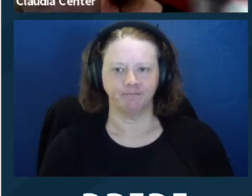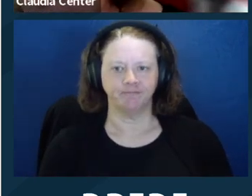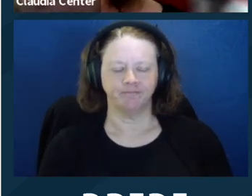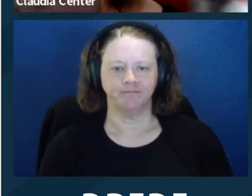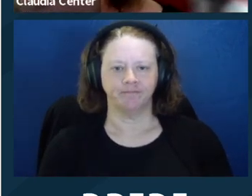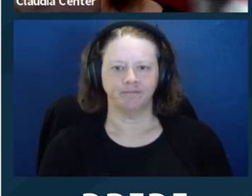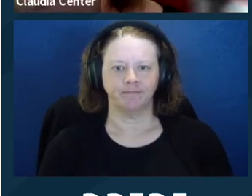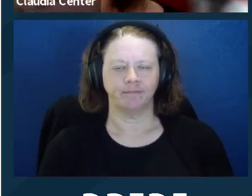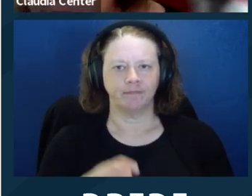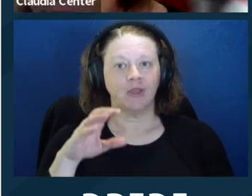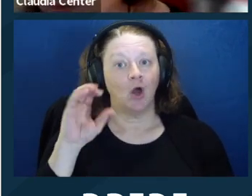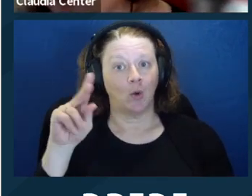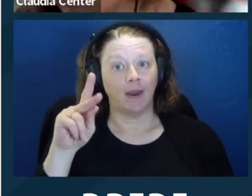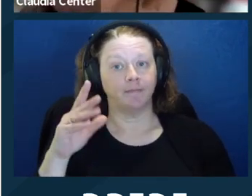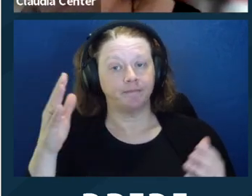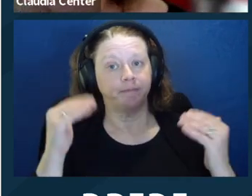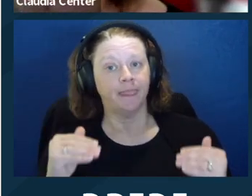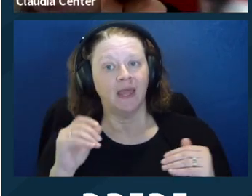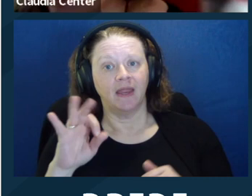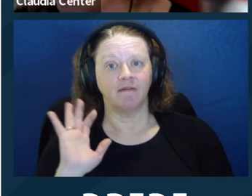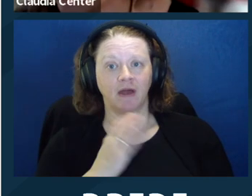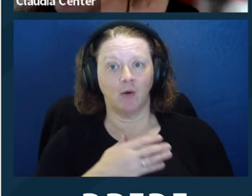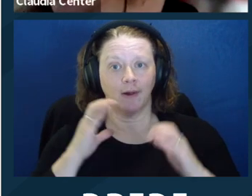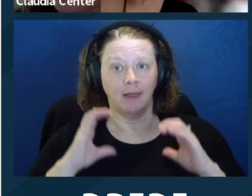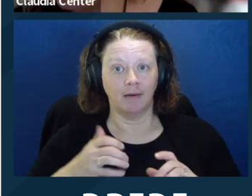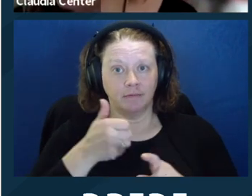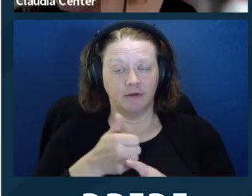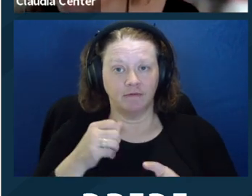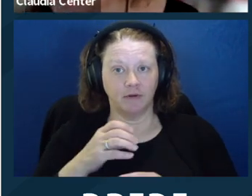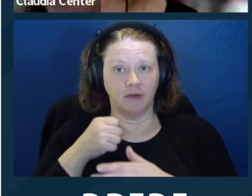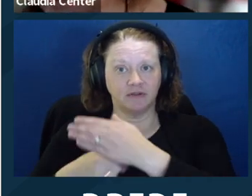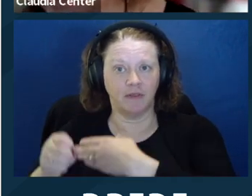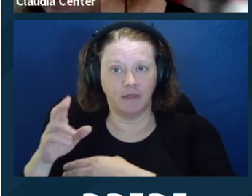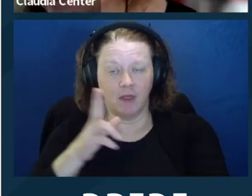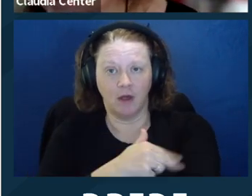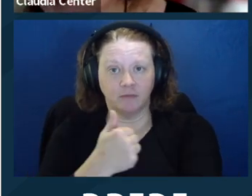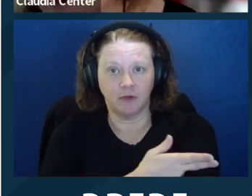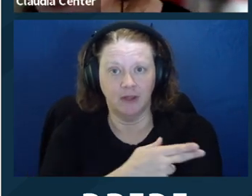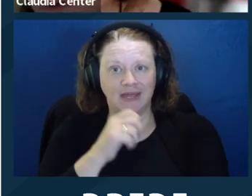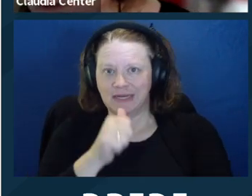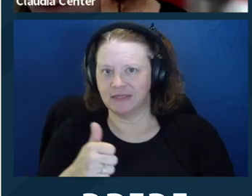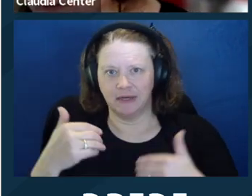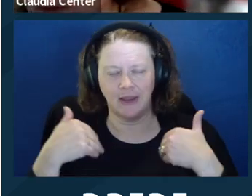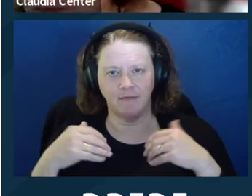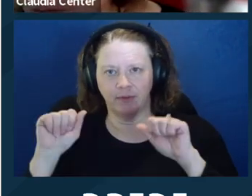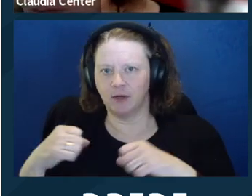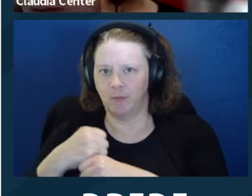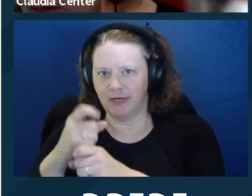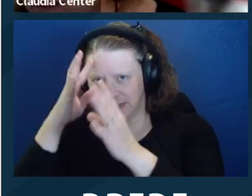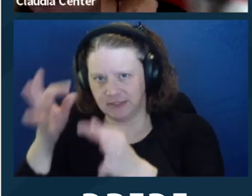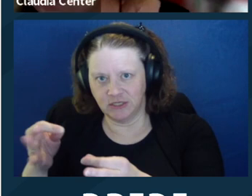not have capacity, either temporarily or permanently, if we do not have the advanced consent, can